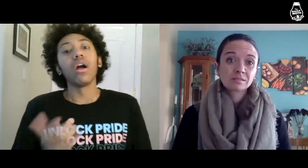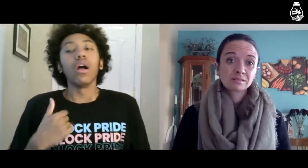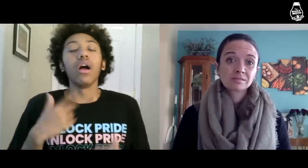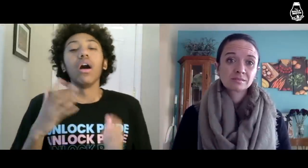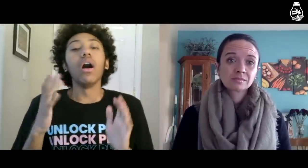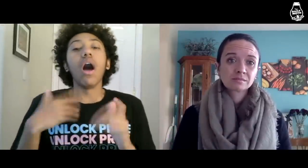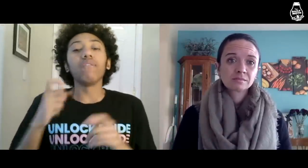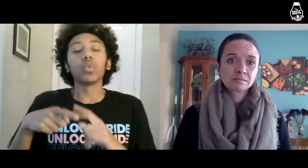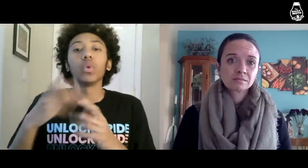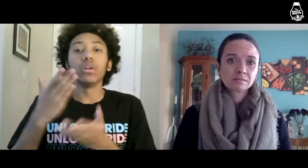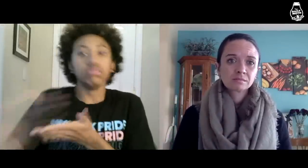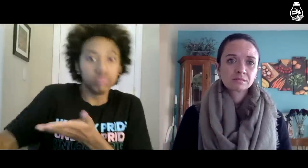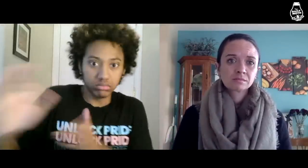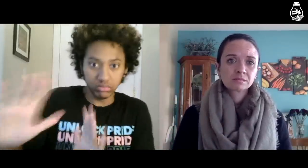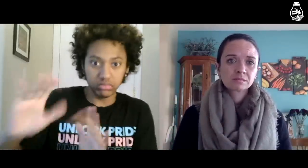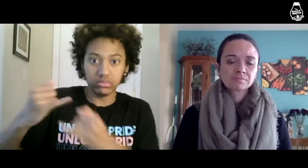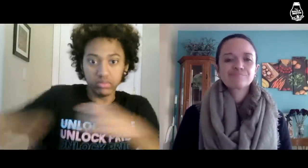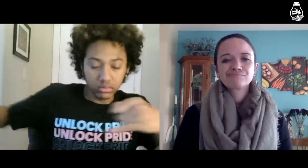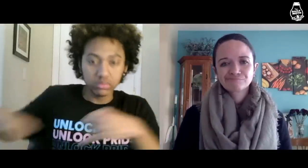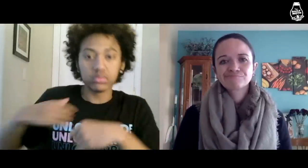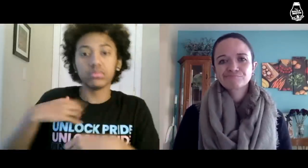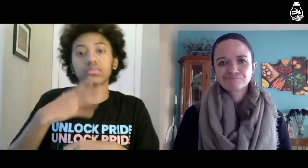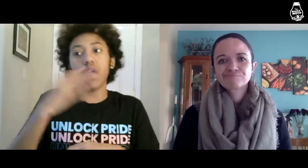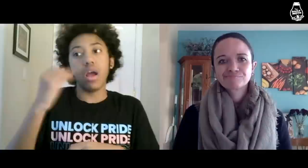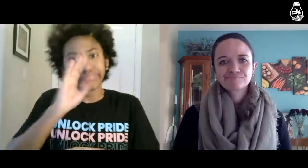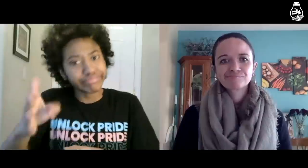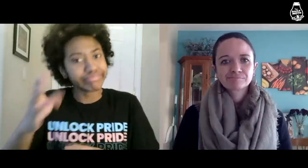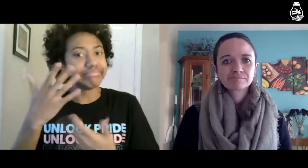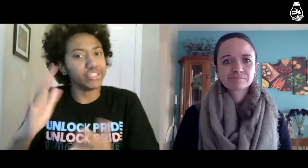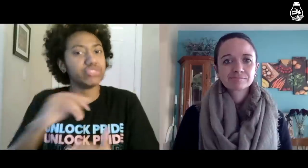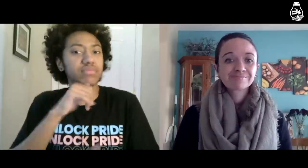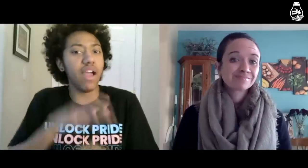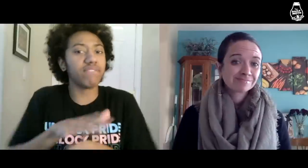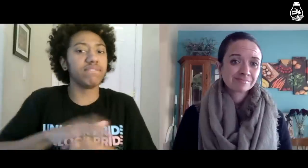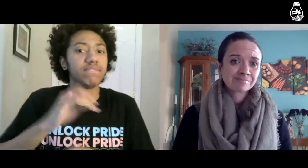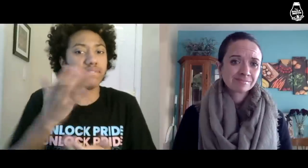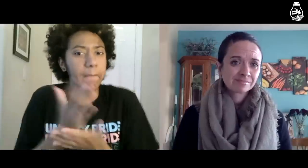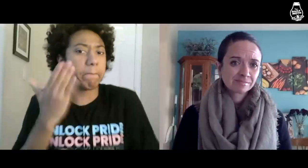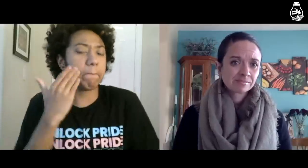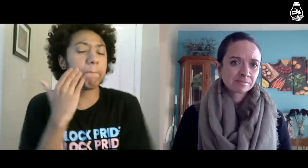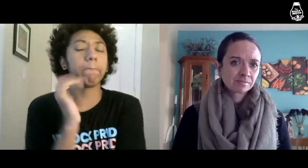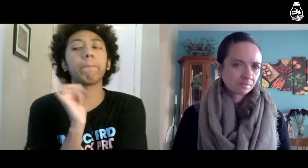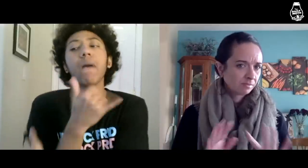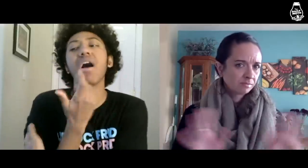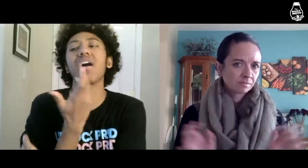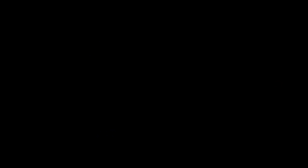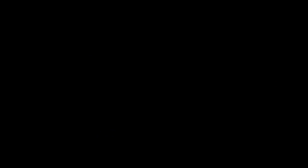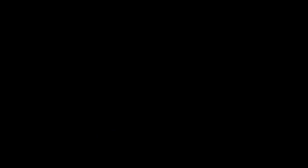I have to set boundaries and be honest with them that it needs to stop.